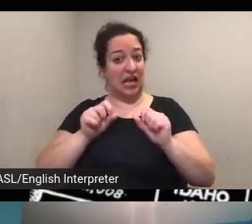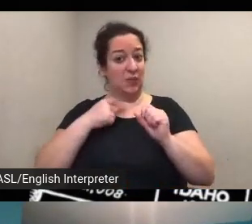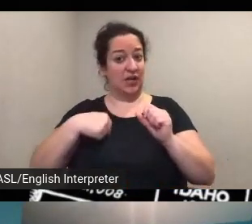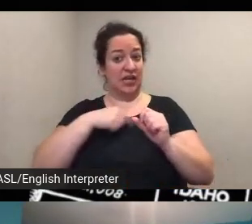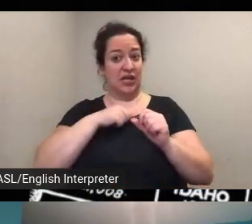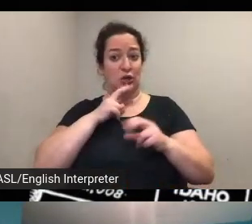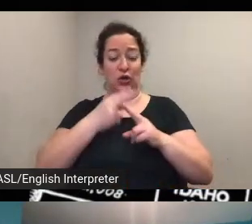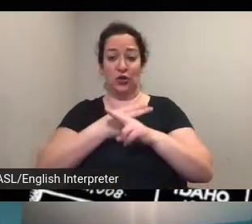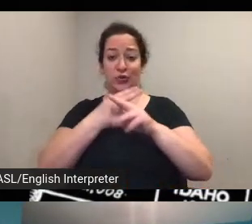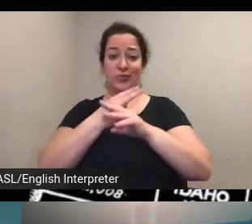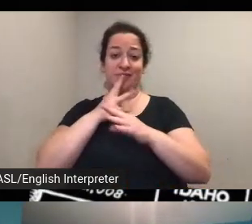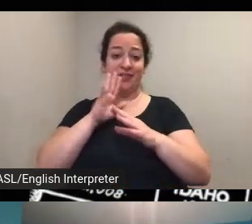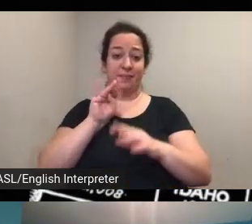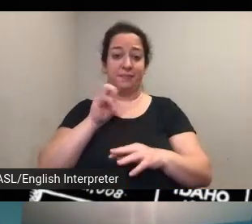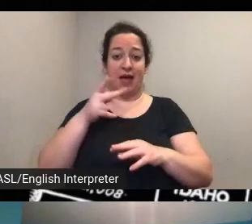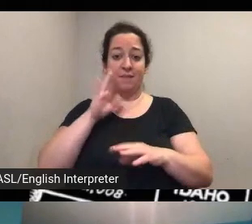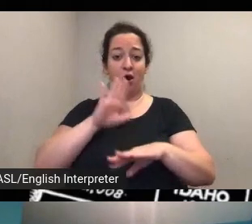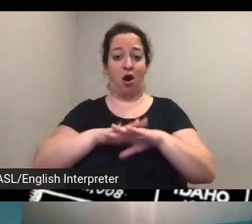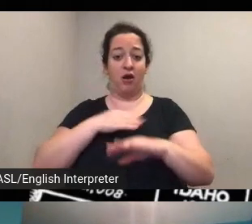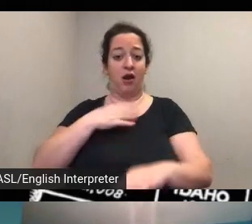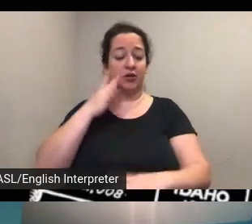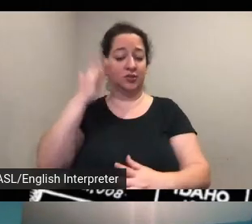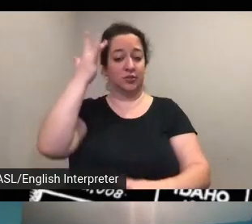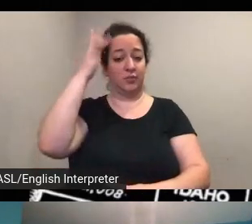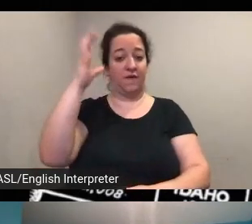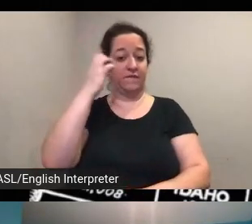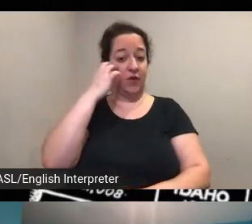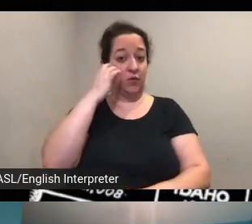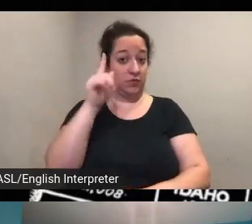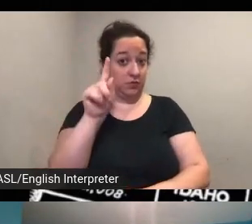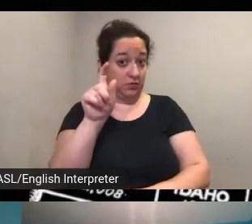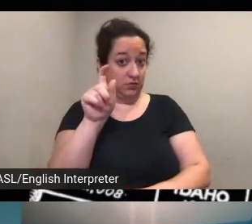on our smartphones and mobile devices